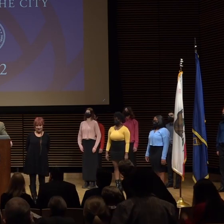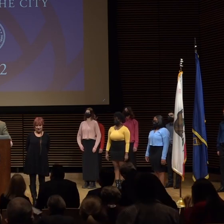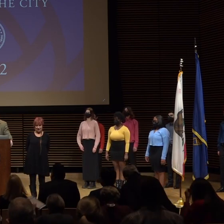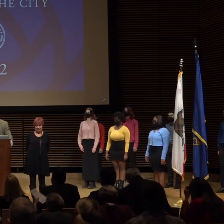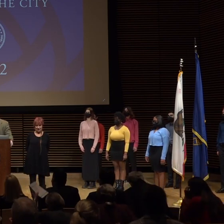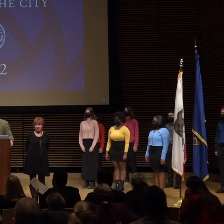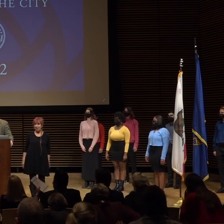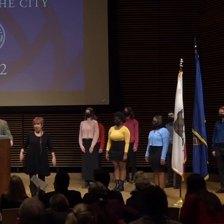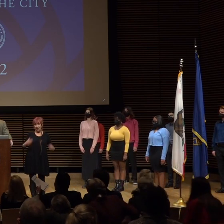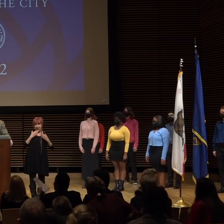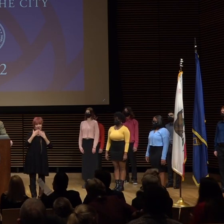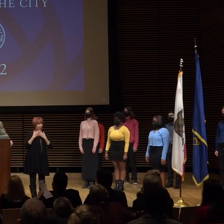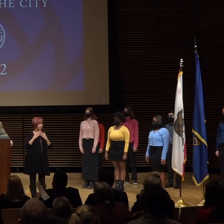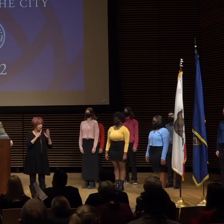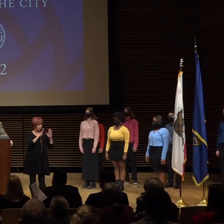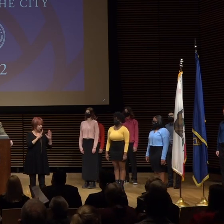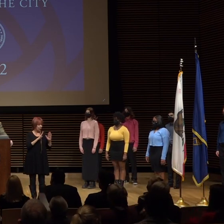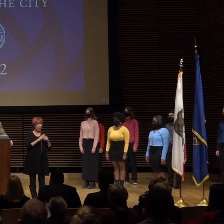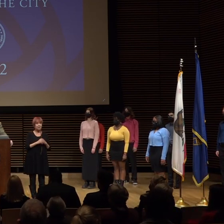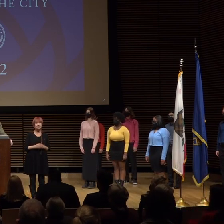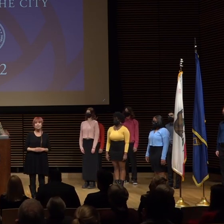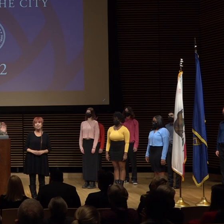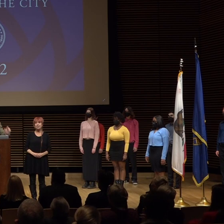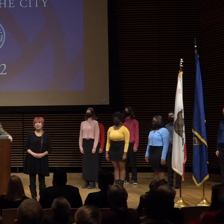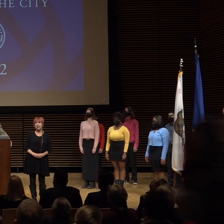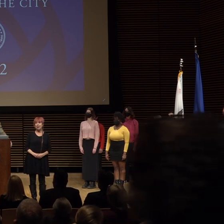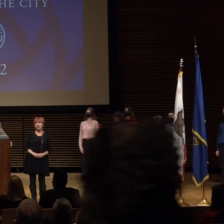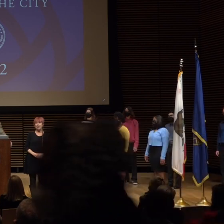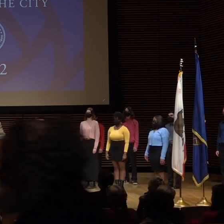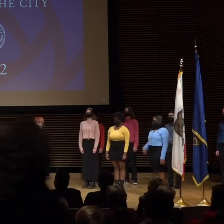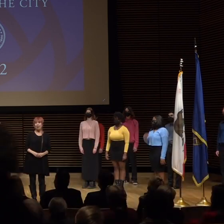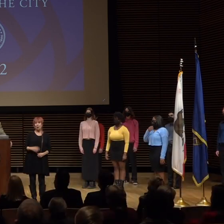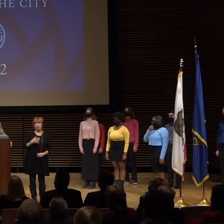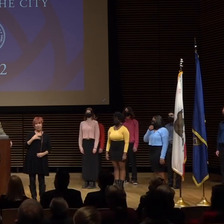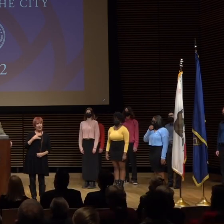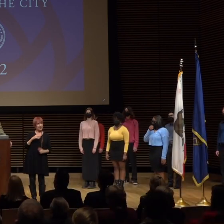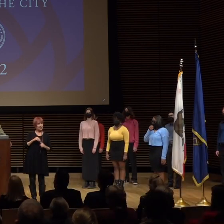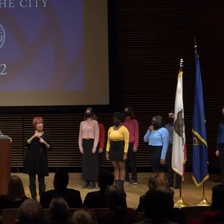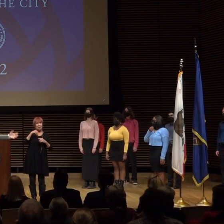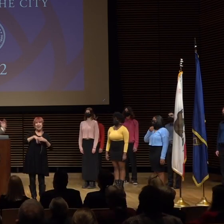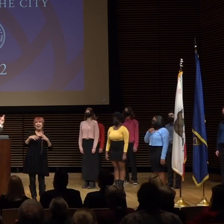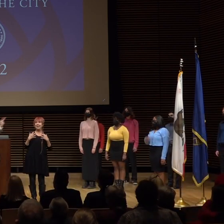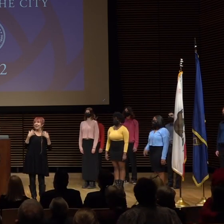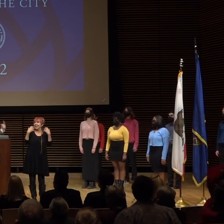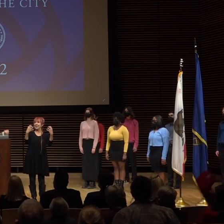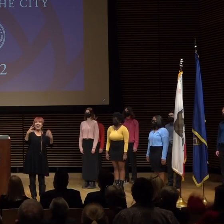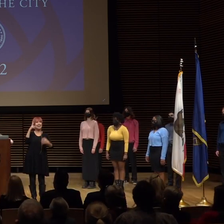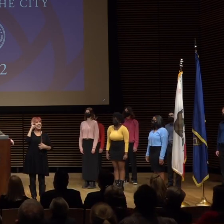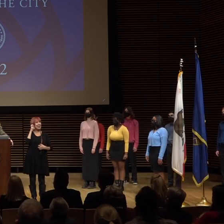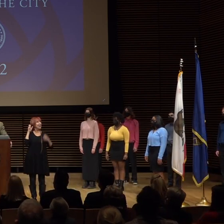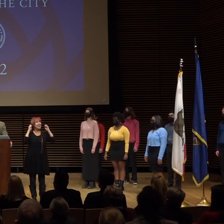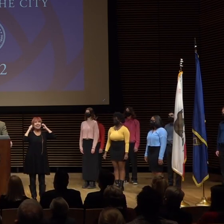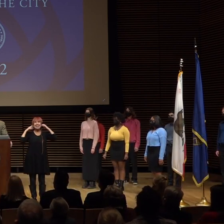thank you that was great um we feel special to be in this auditorium